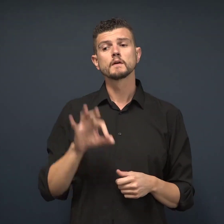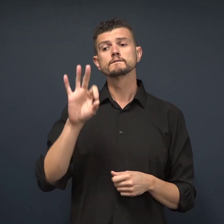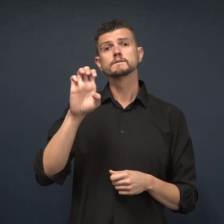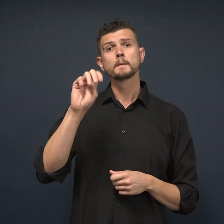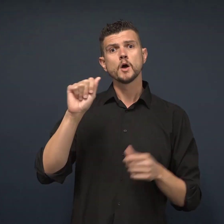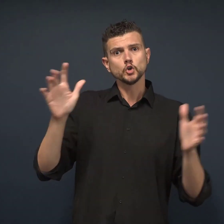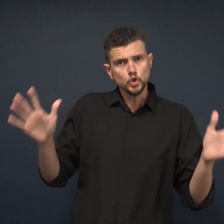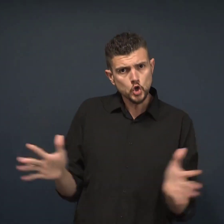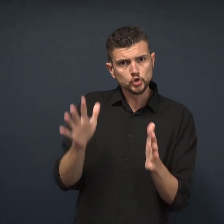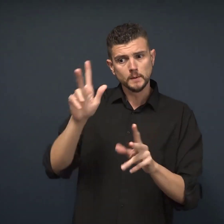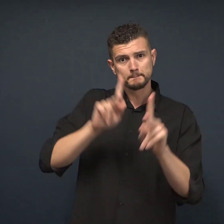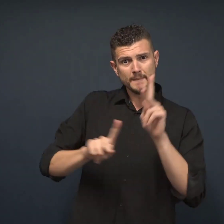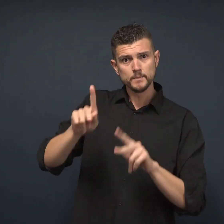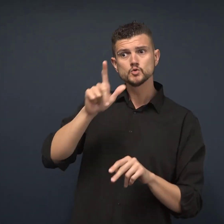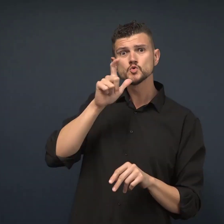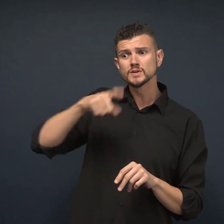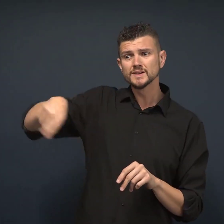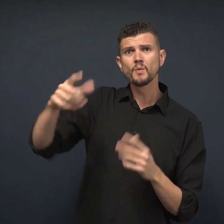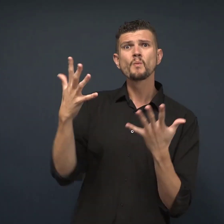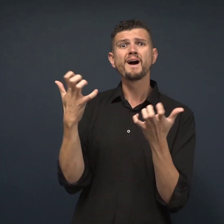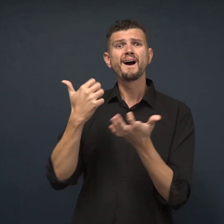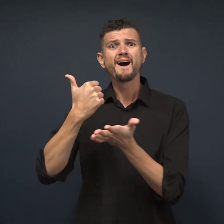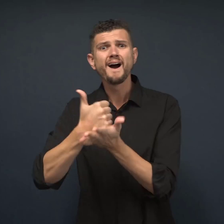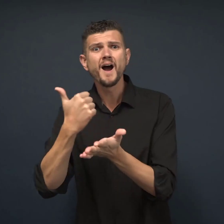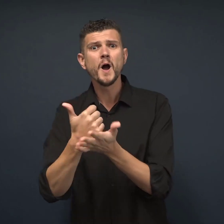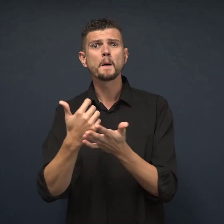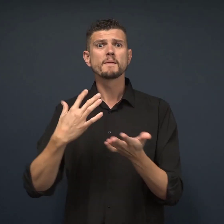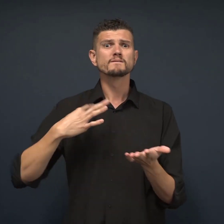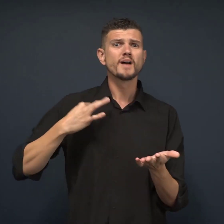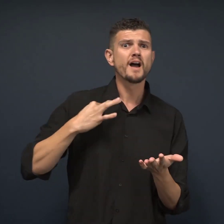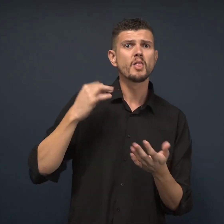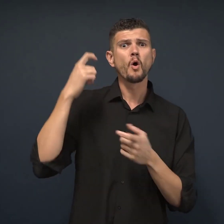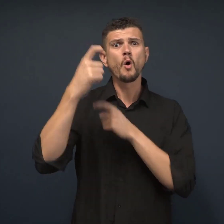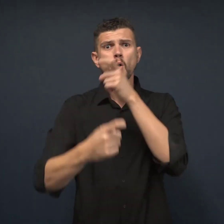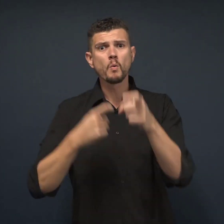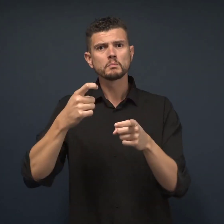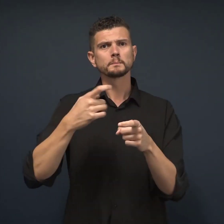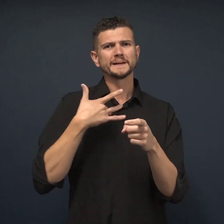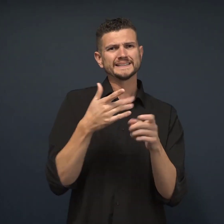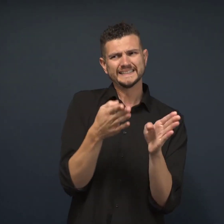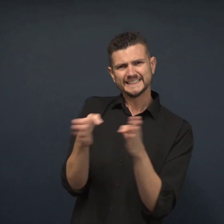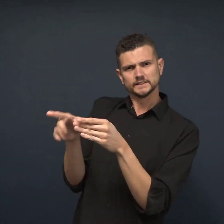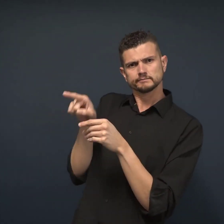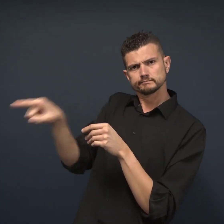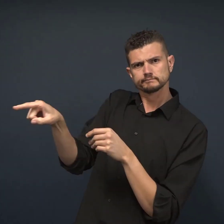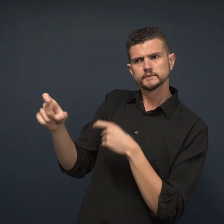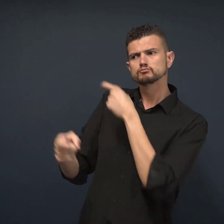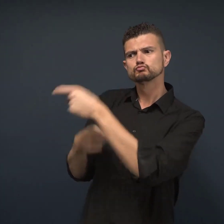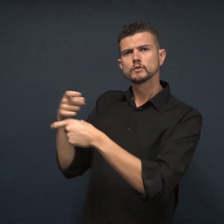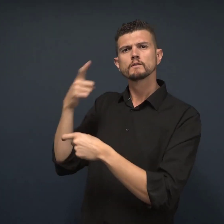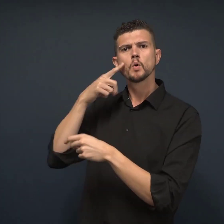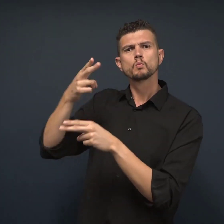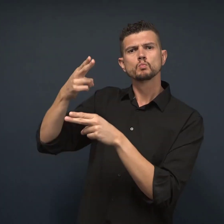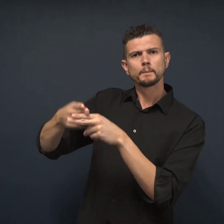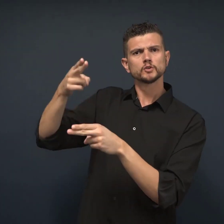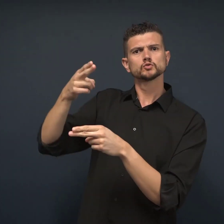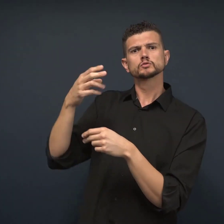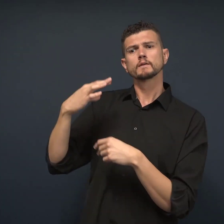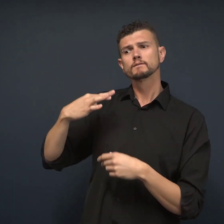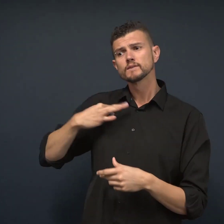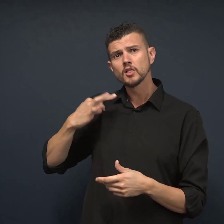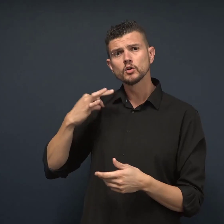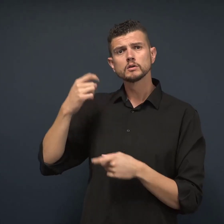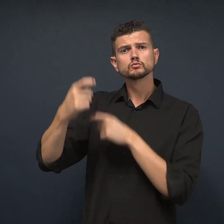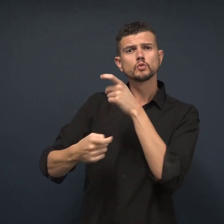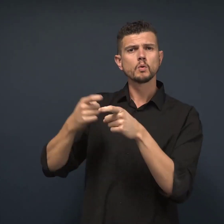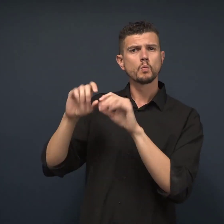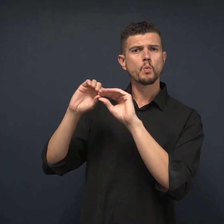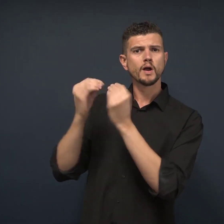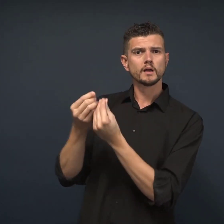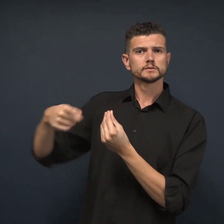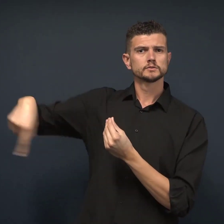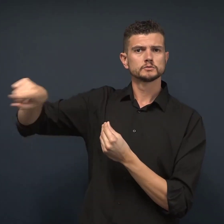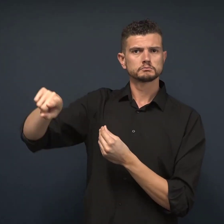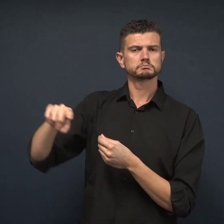FEMA encourages people who want to help to volunteer with or donate cash to reputable voluntary or charitable organizations.